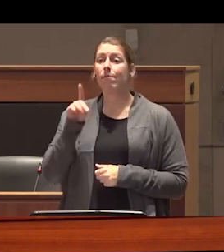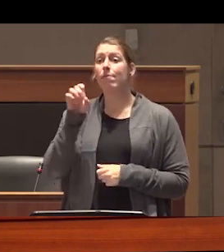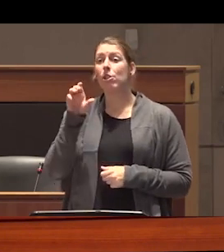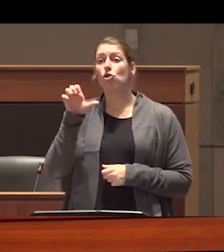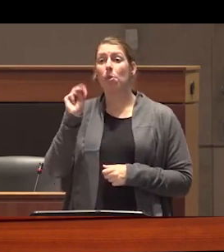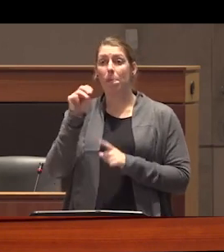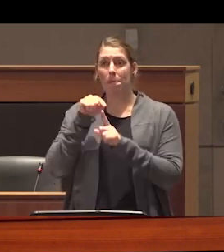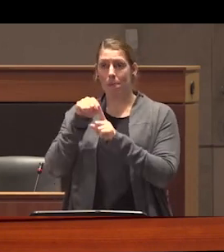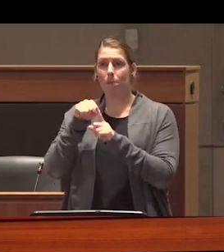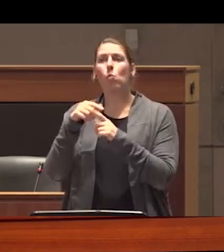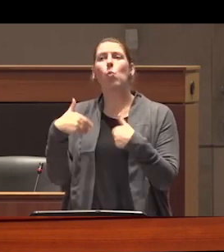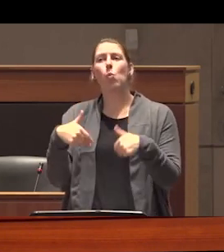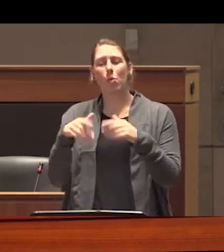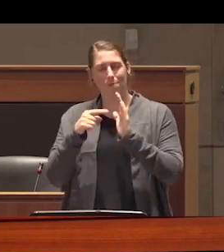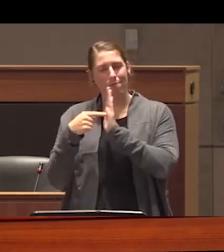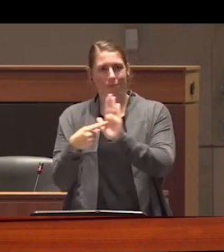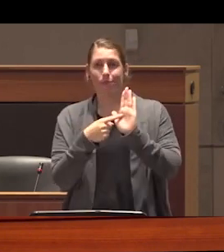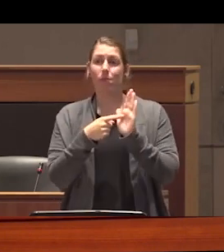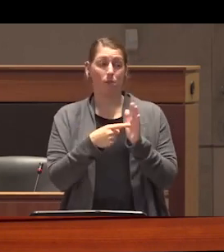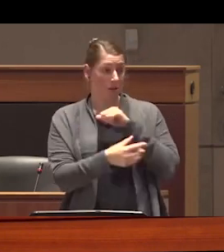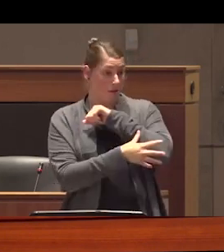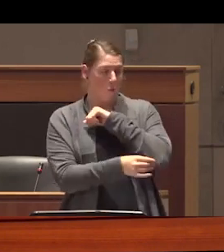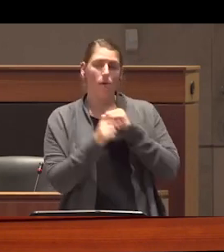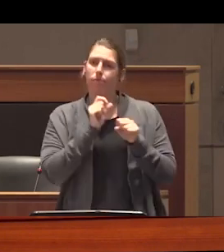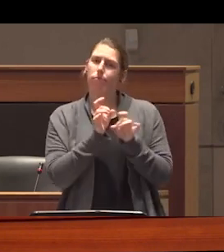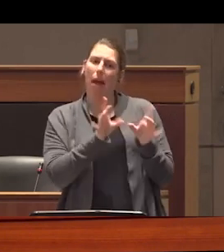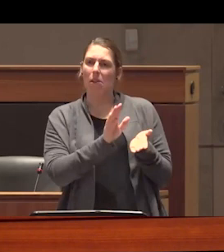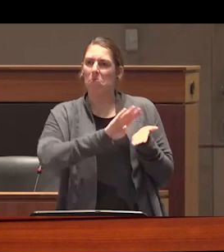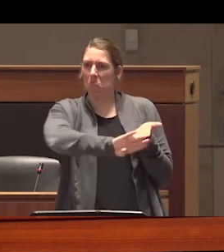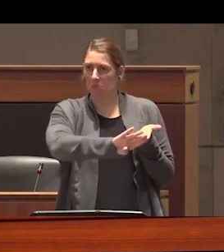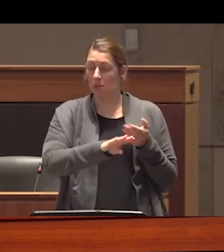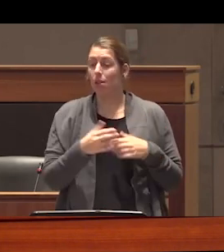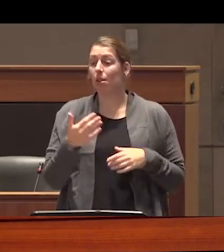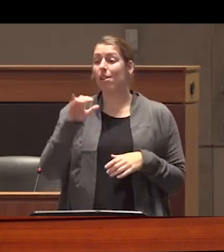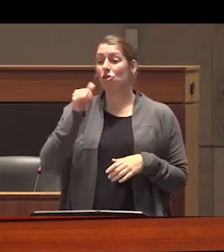has also highlighted how deep this hatred of poor people goes in January of this year BC